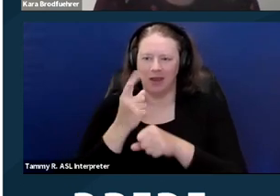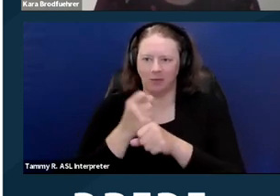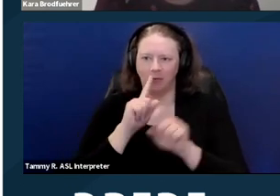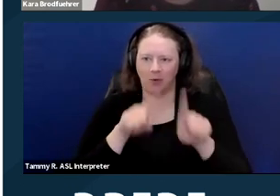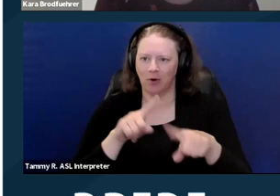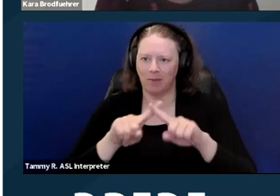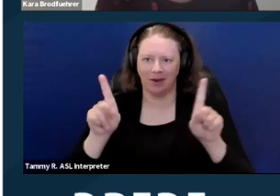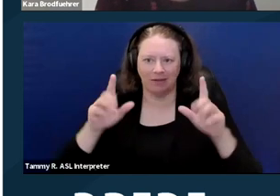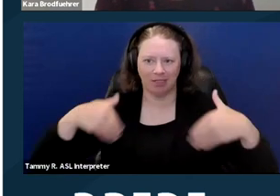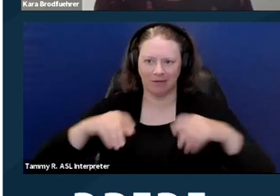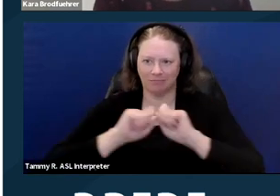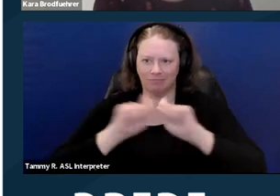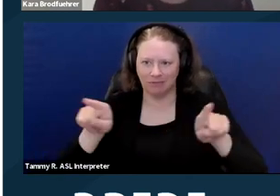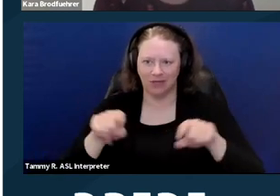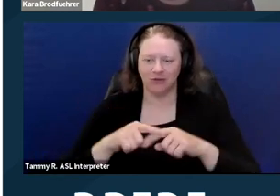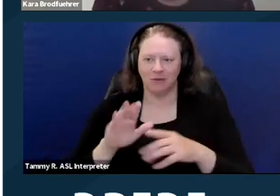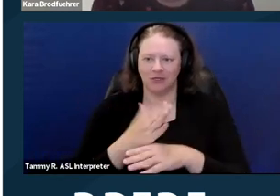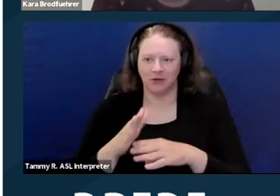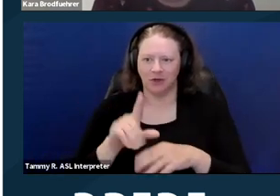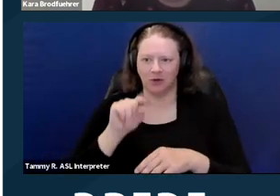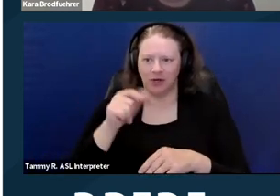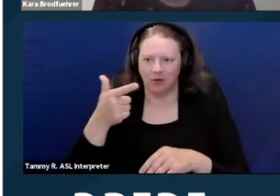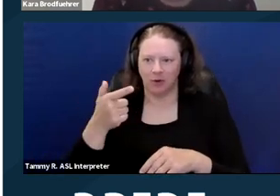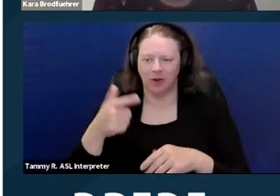So I'm sharing you the 2021 Housing Complaint Data.